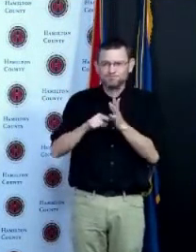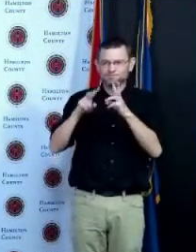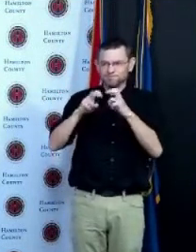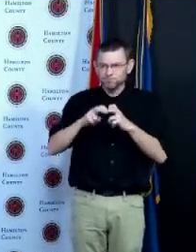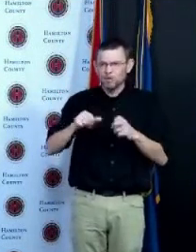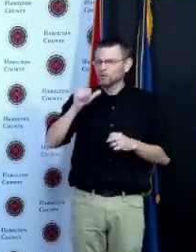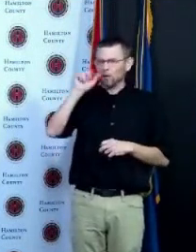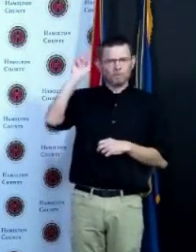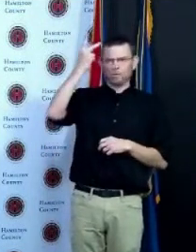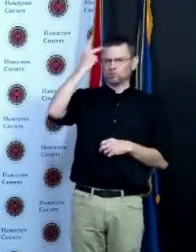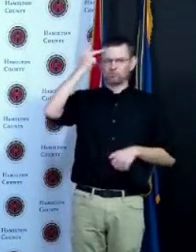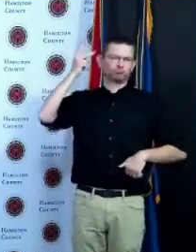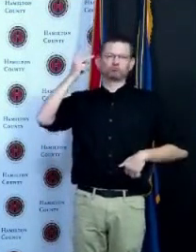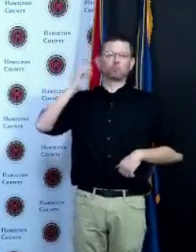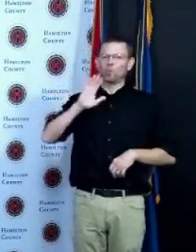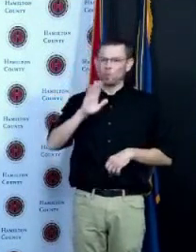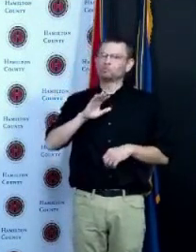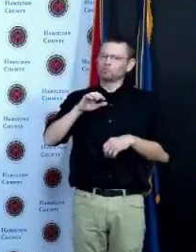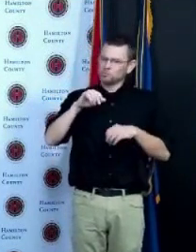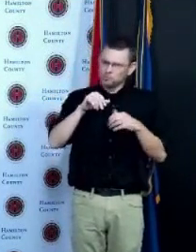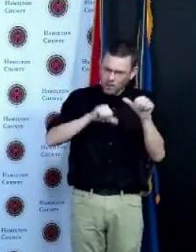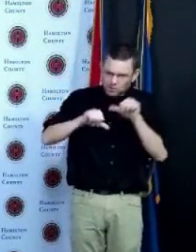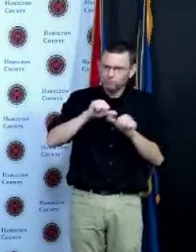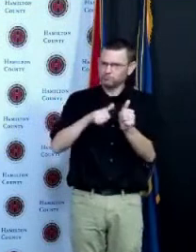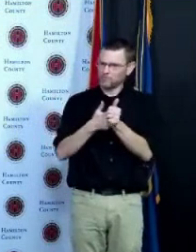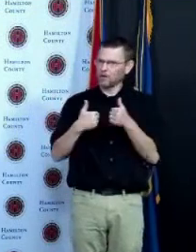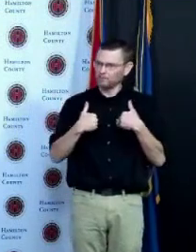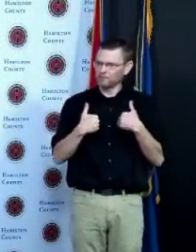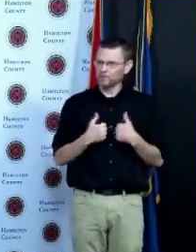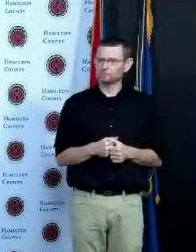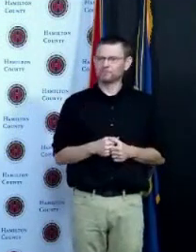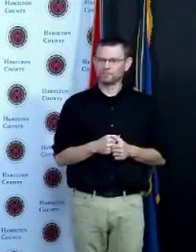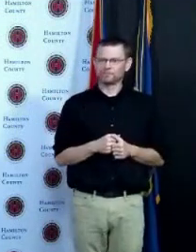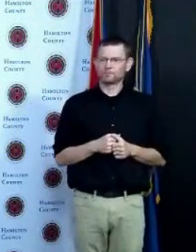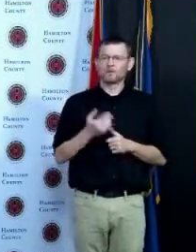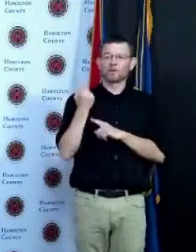a sounding board and so February March April May June I had on the President I had on a representative of the